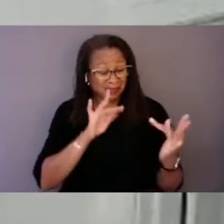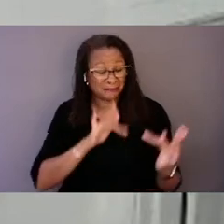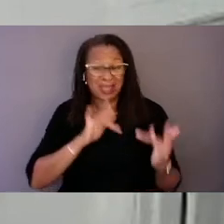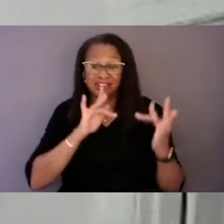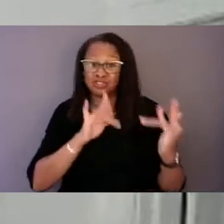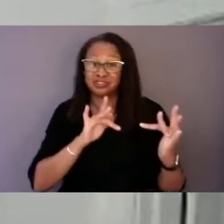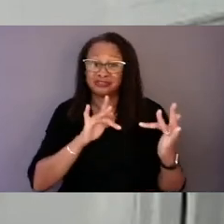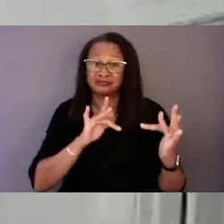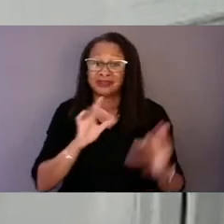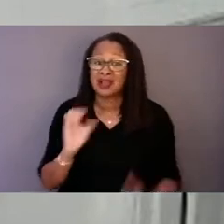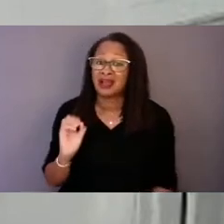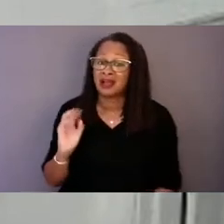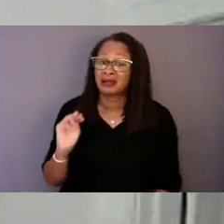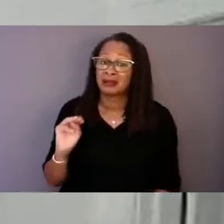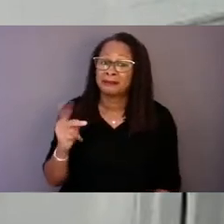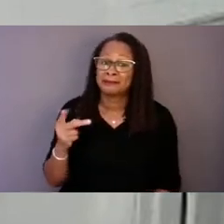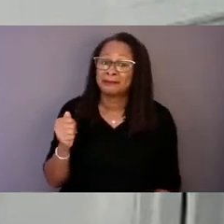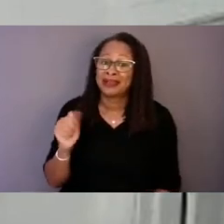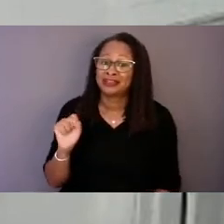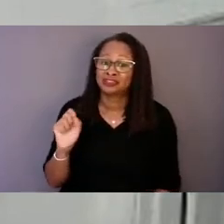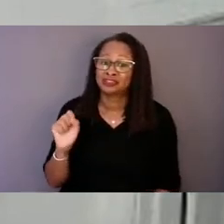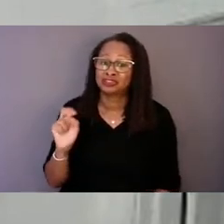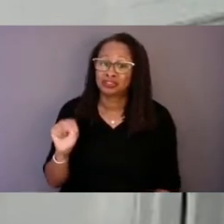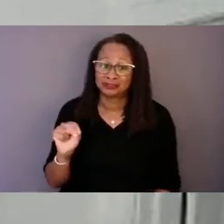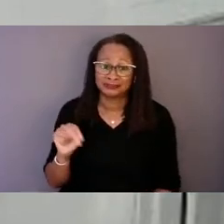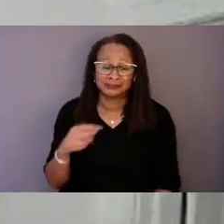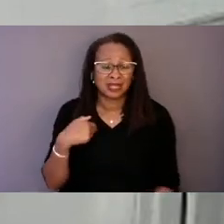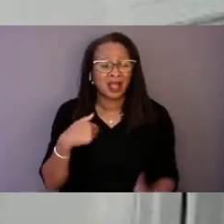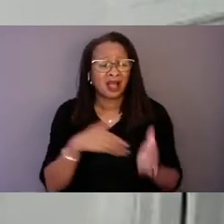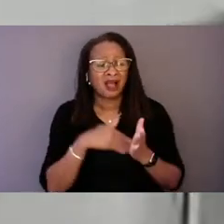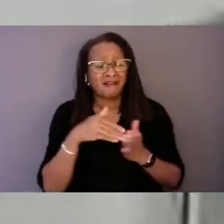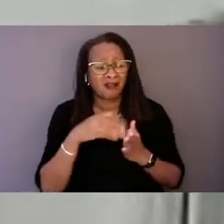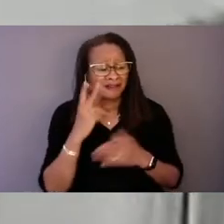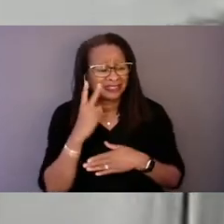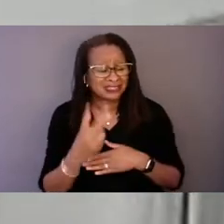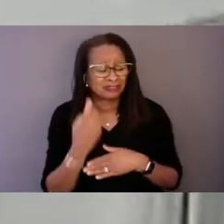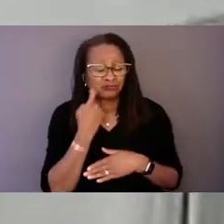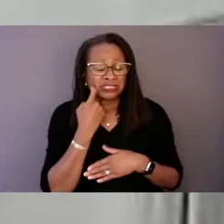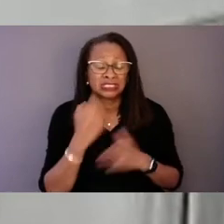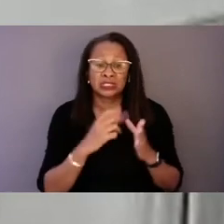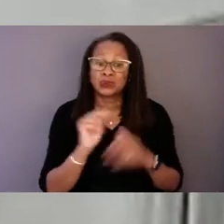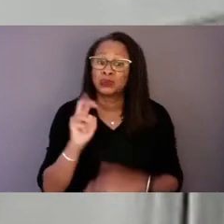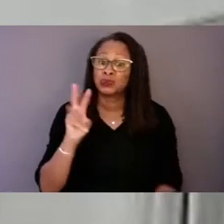Oftentimes, I've been seeing recently in the news